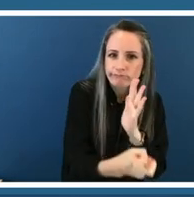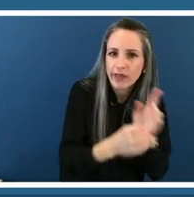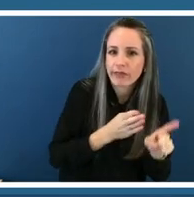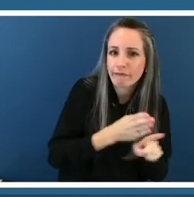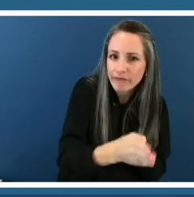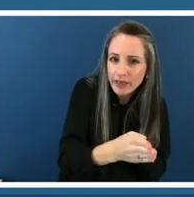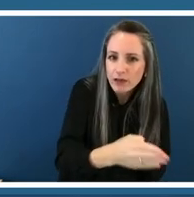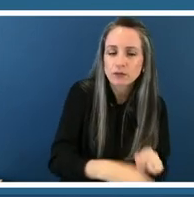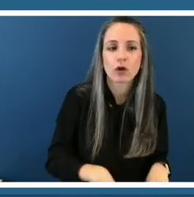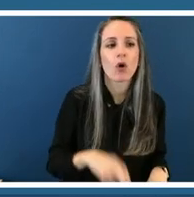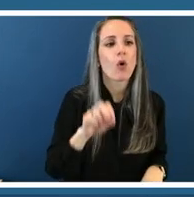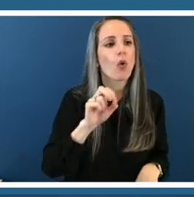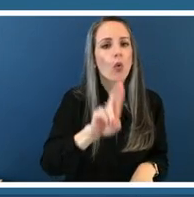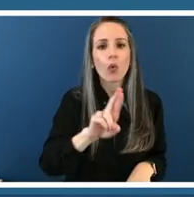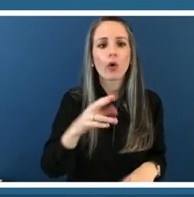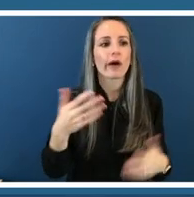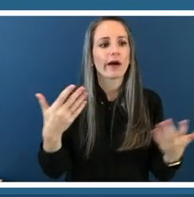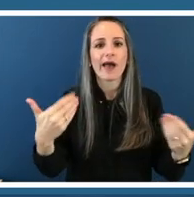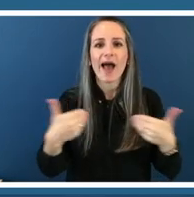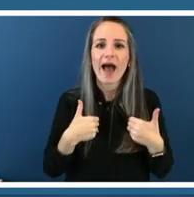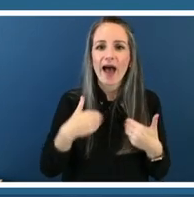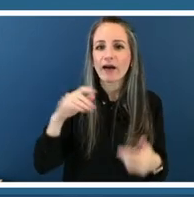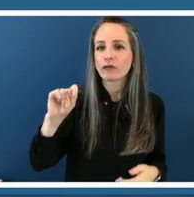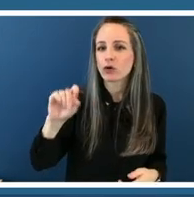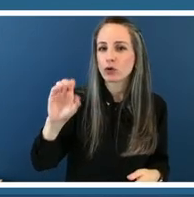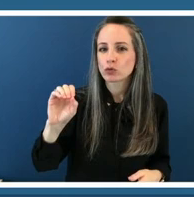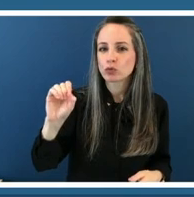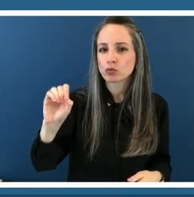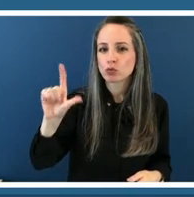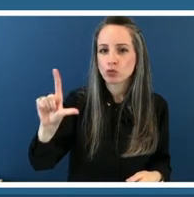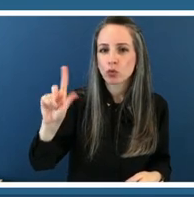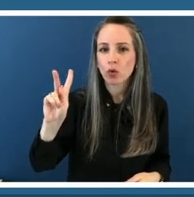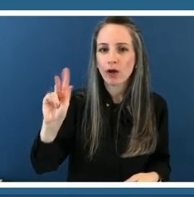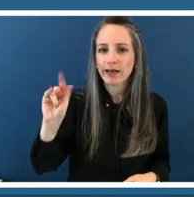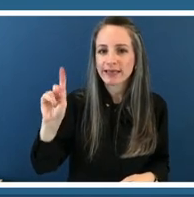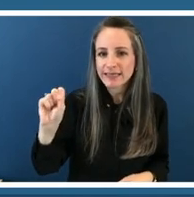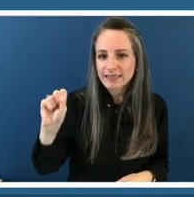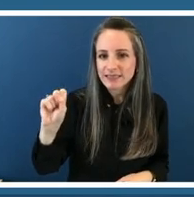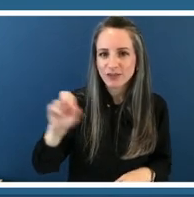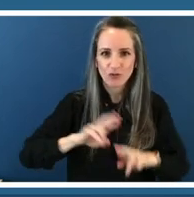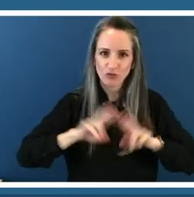set of tool kits or two